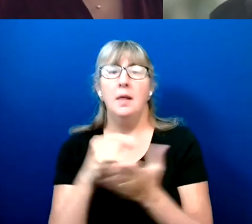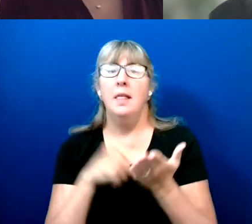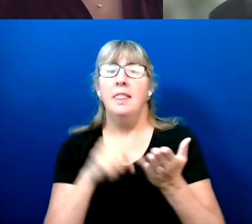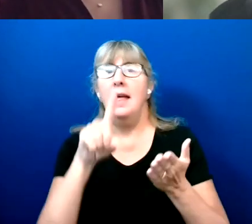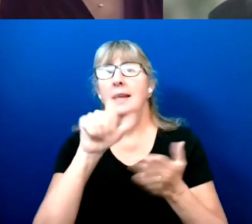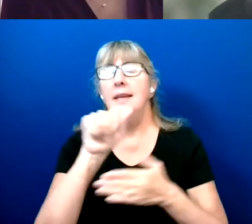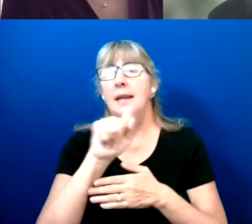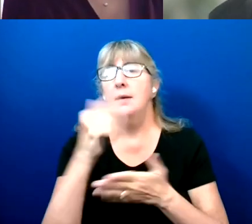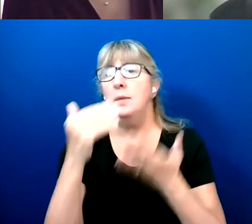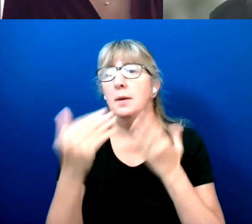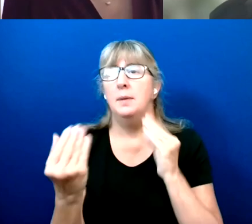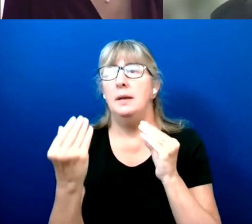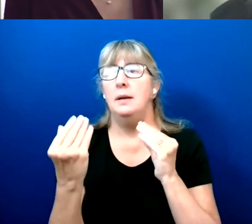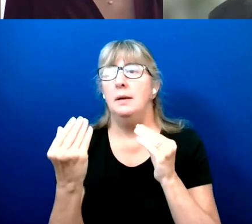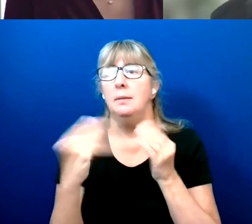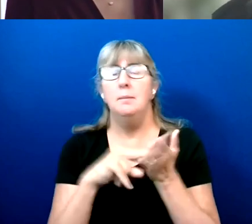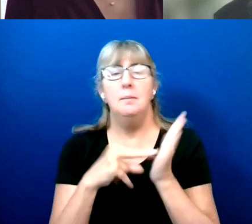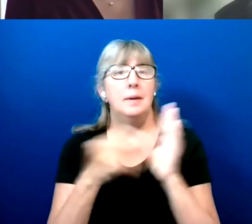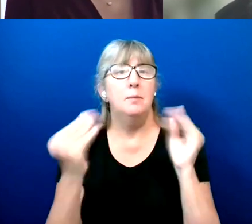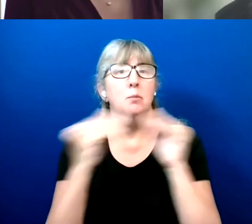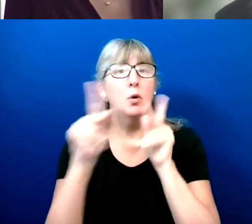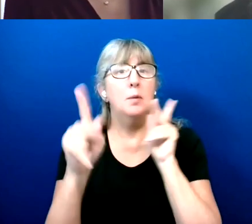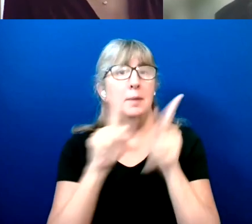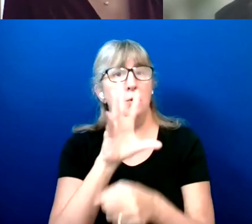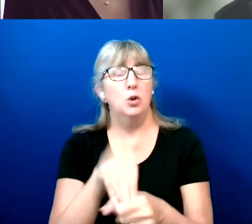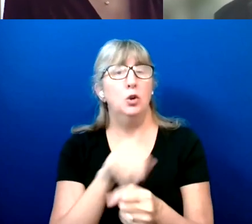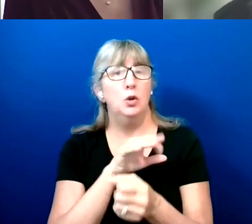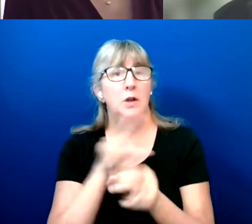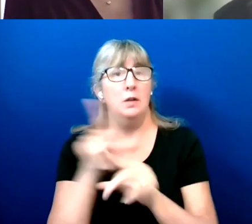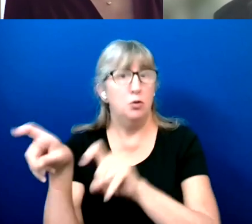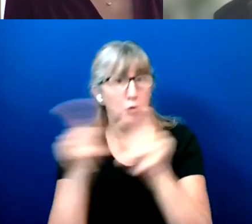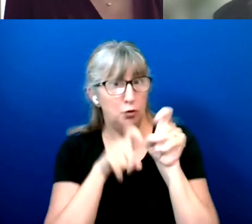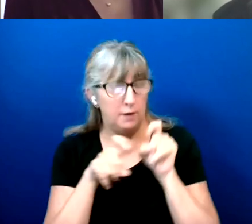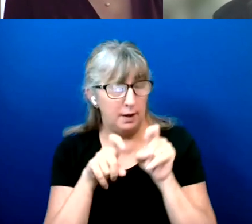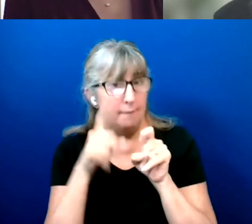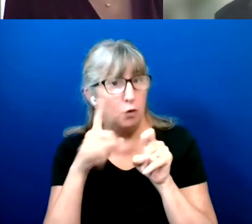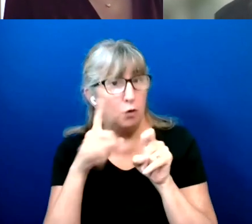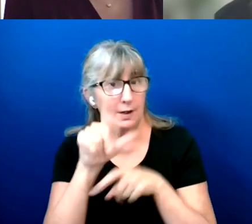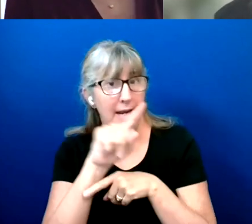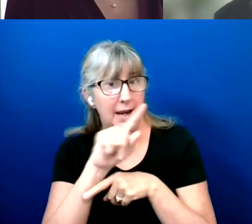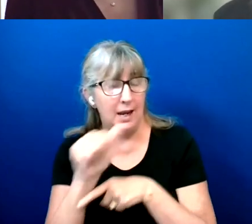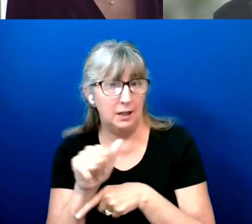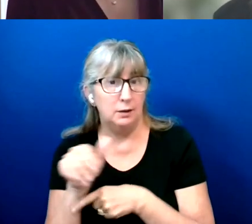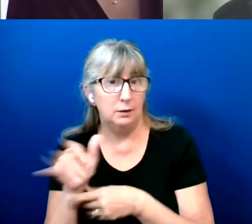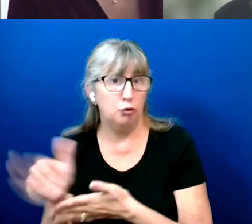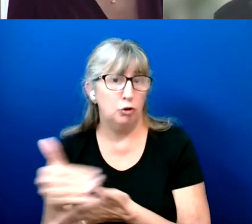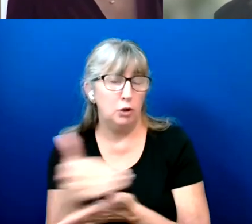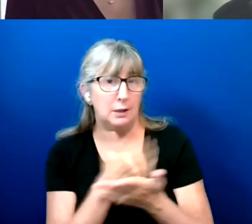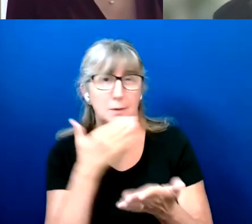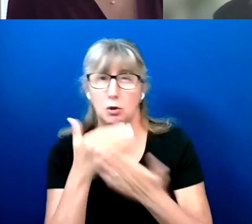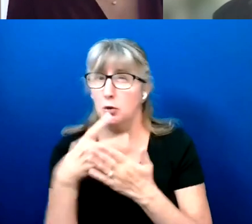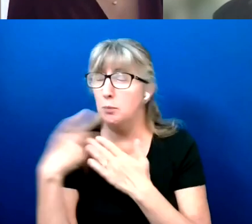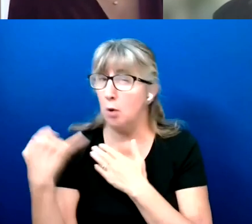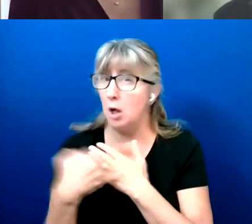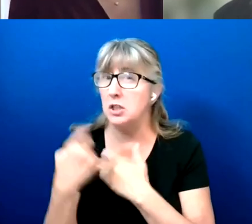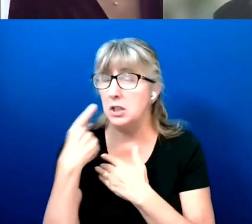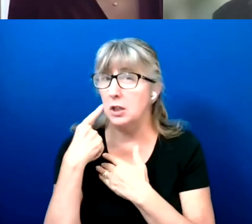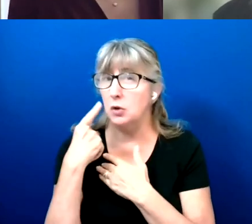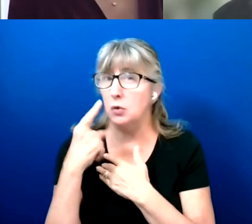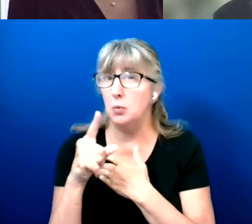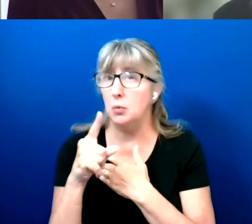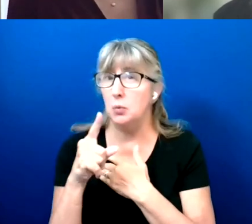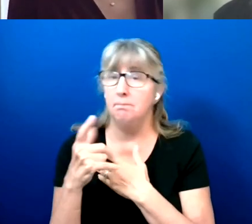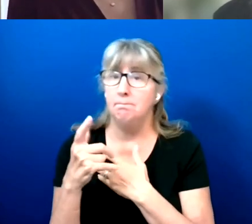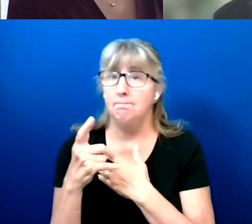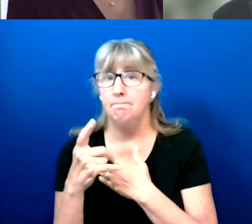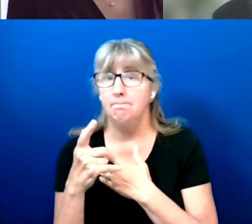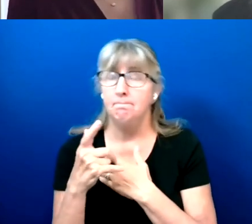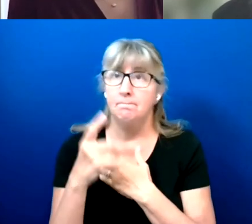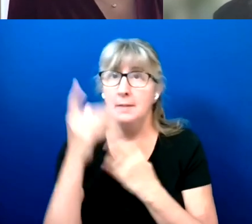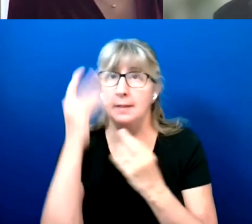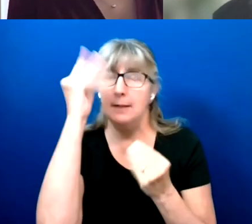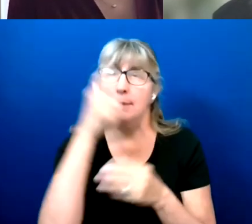more people in the survey to gather data to think more about how we can have a more inclusive